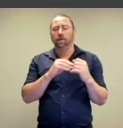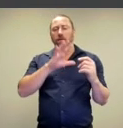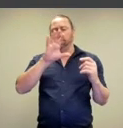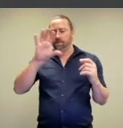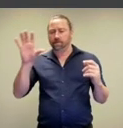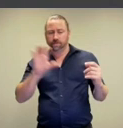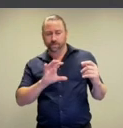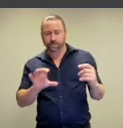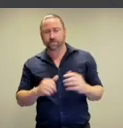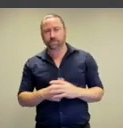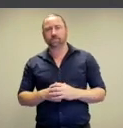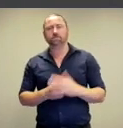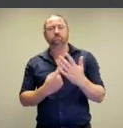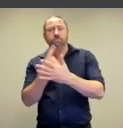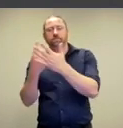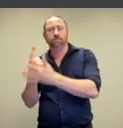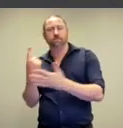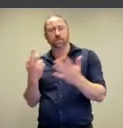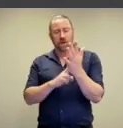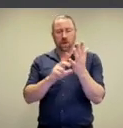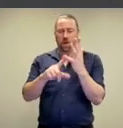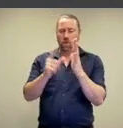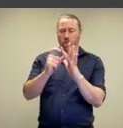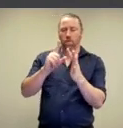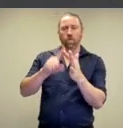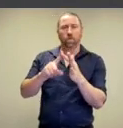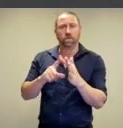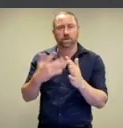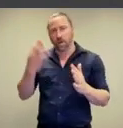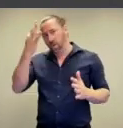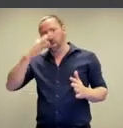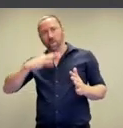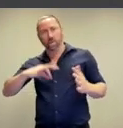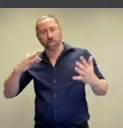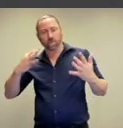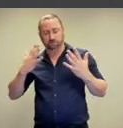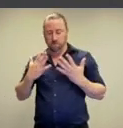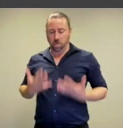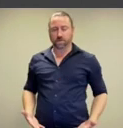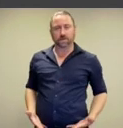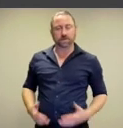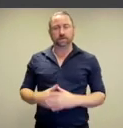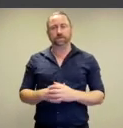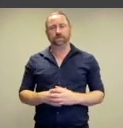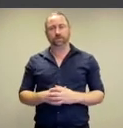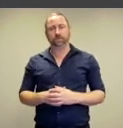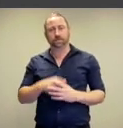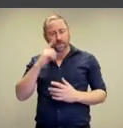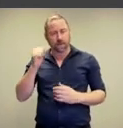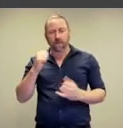alongside a sweeping of